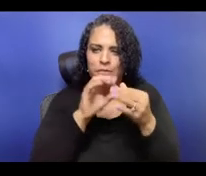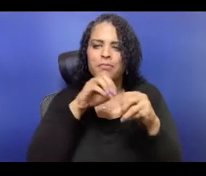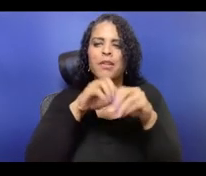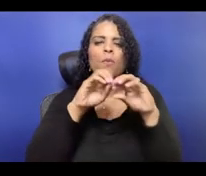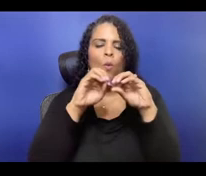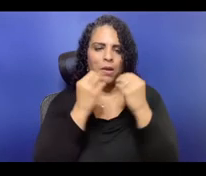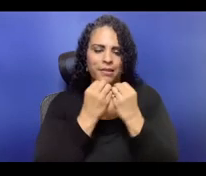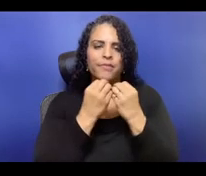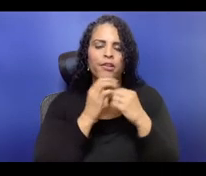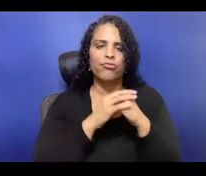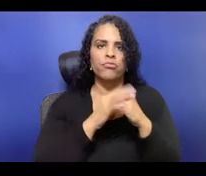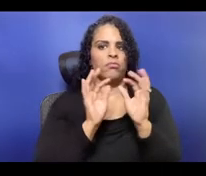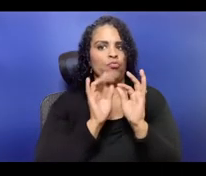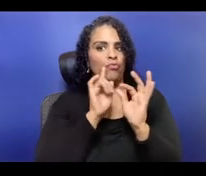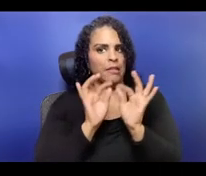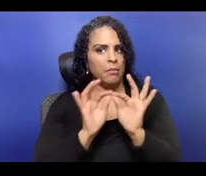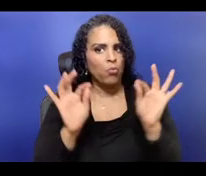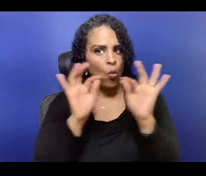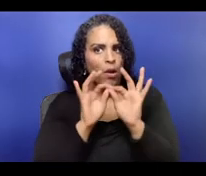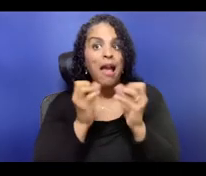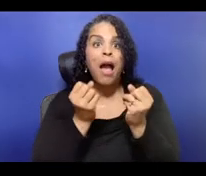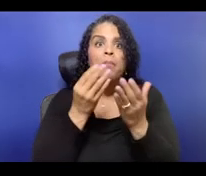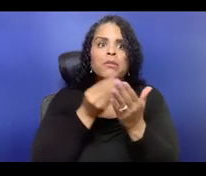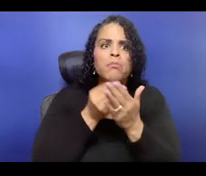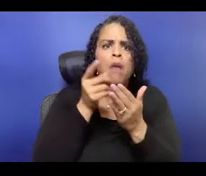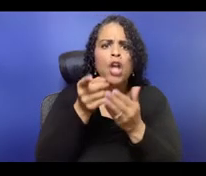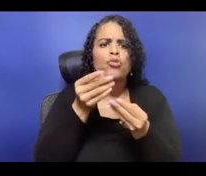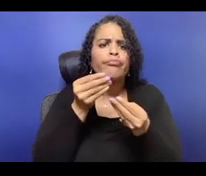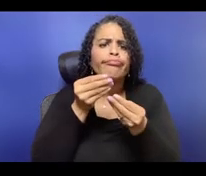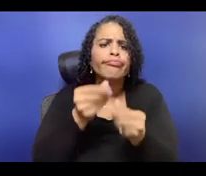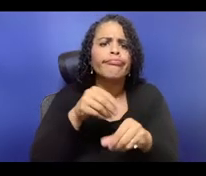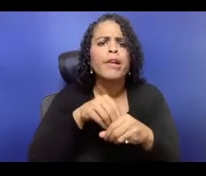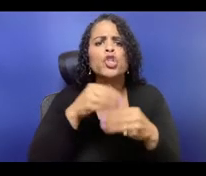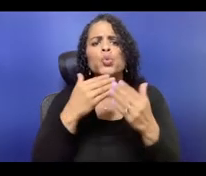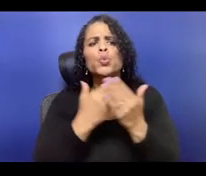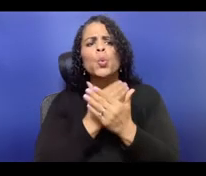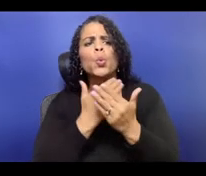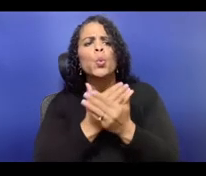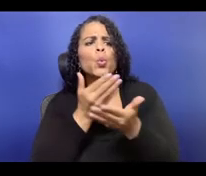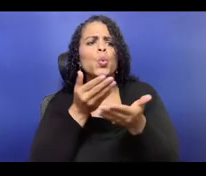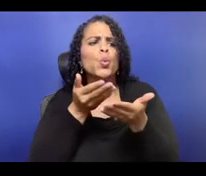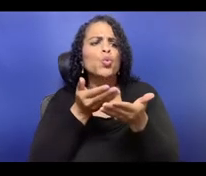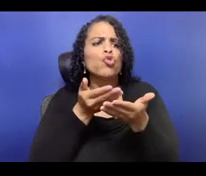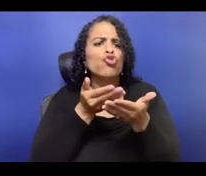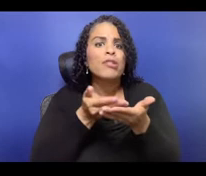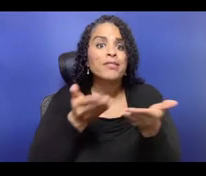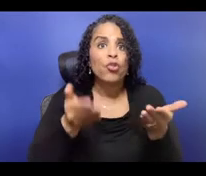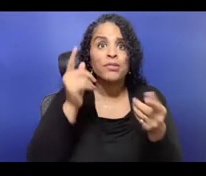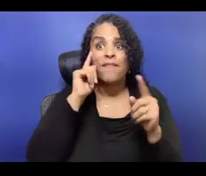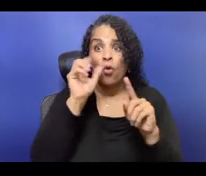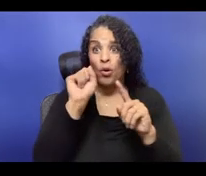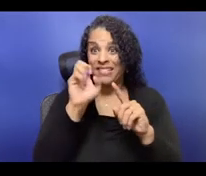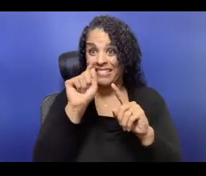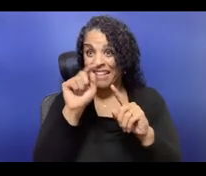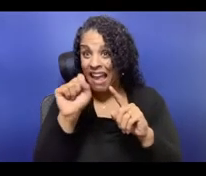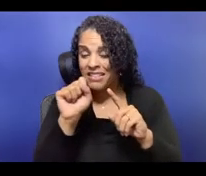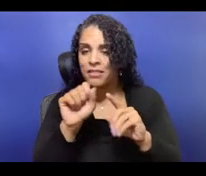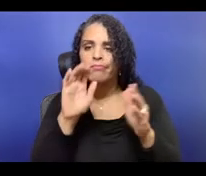to really think about who has an ability to see, understand, and participate in the budgeting process.